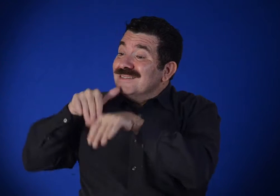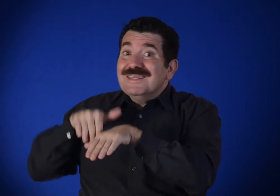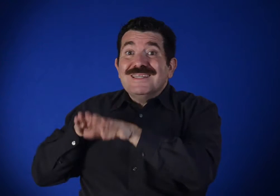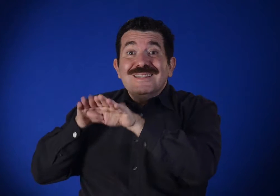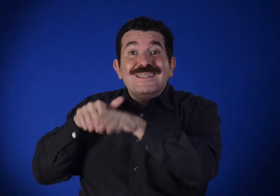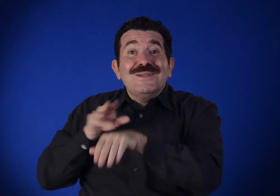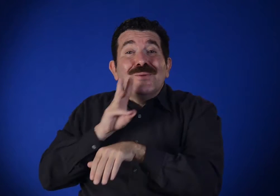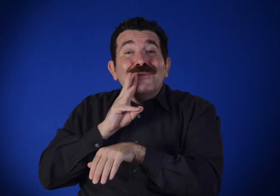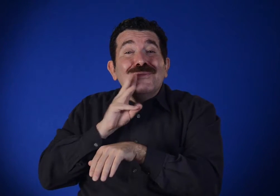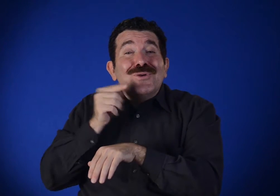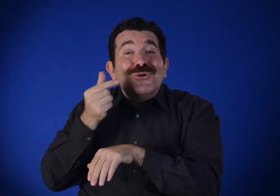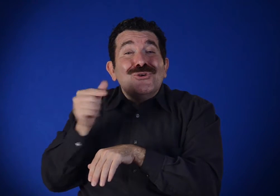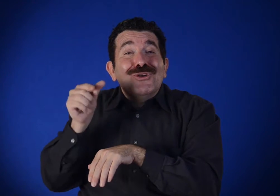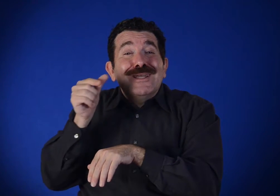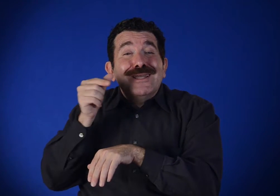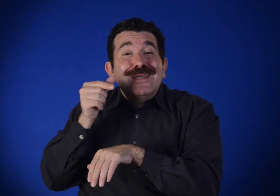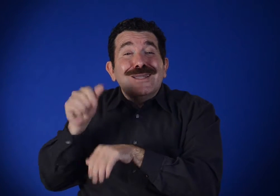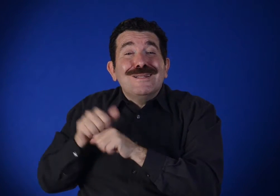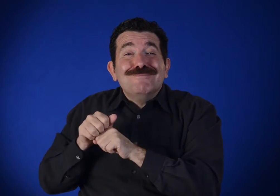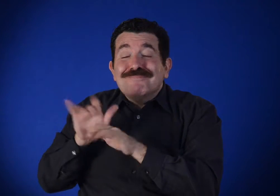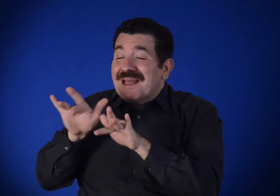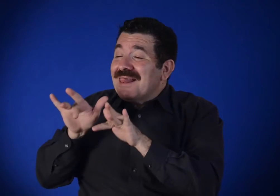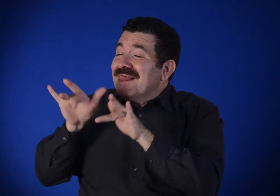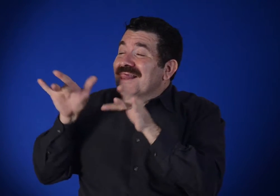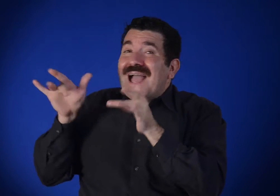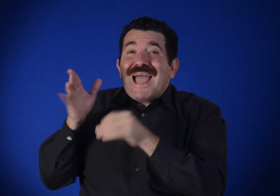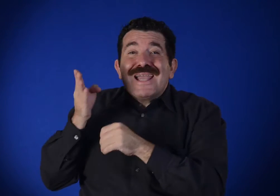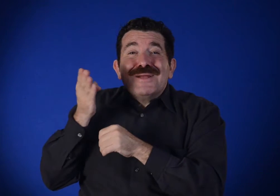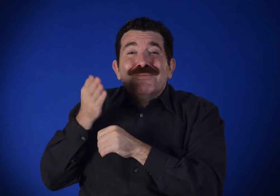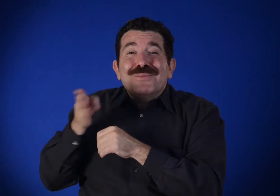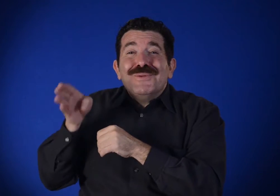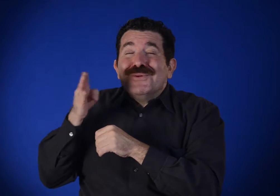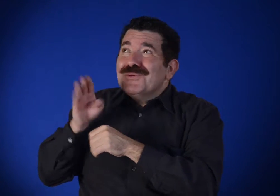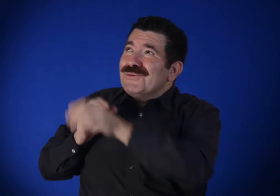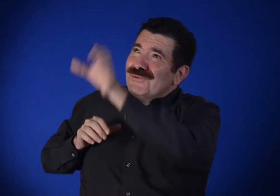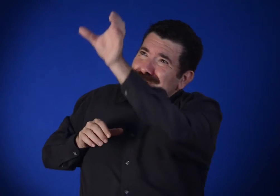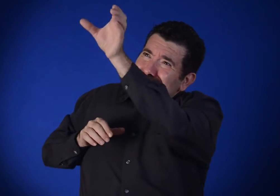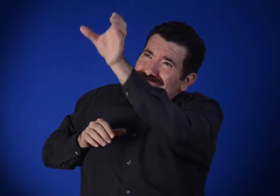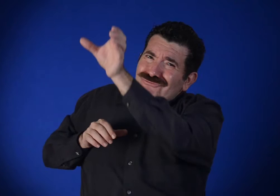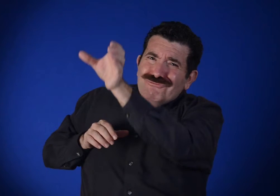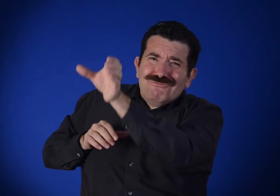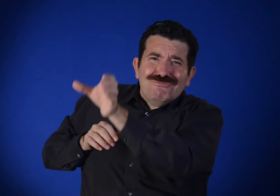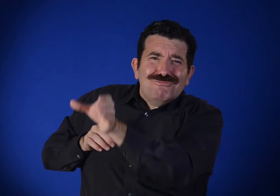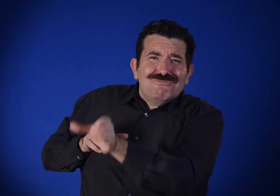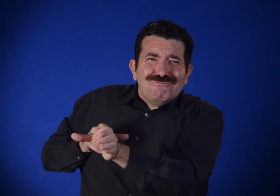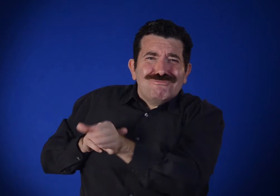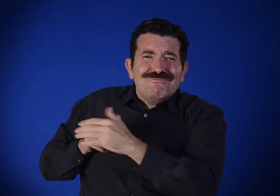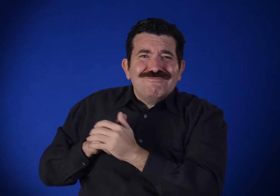with sea foam green and light blue,